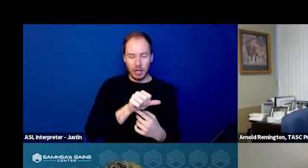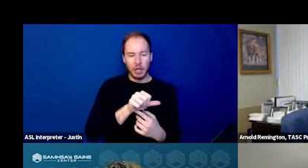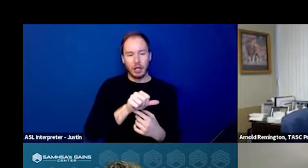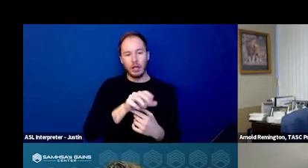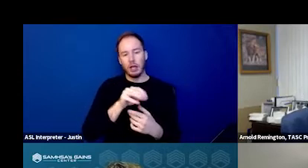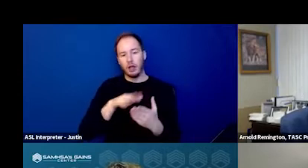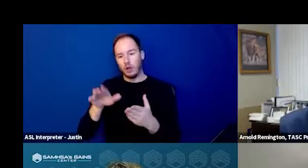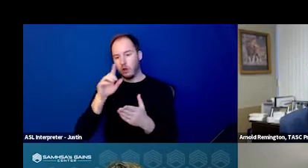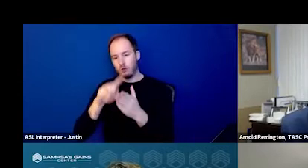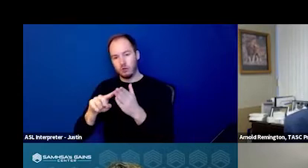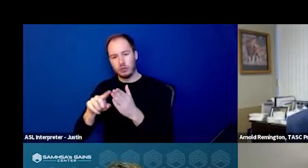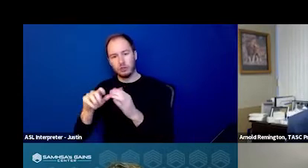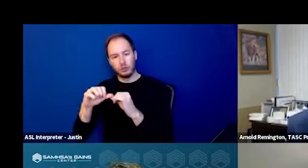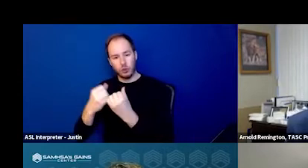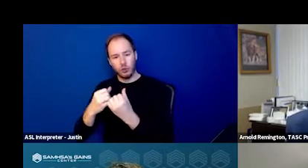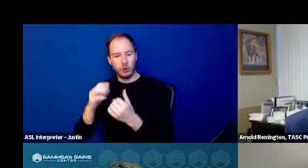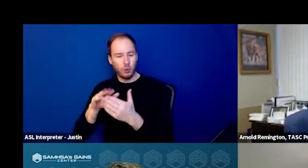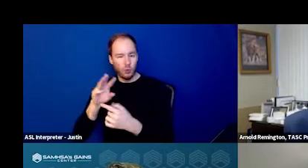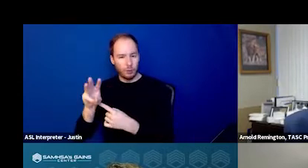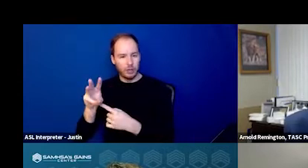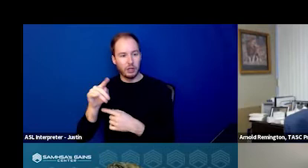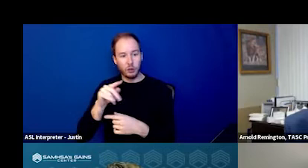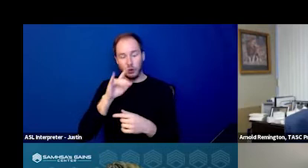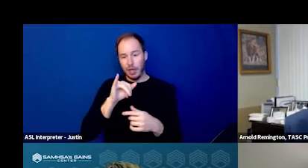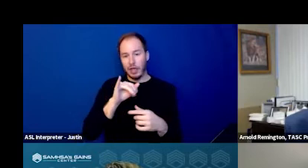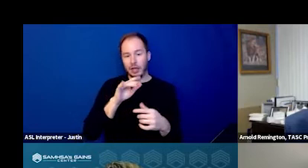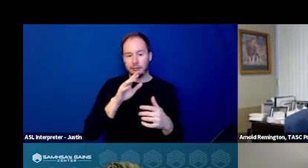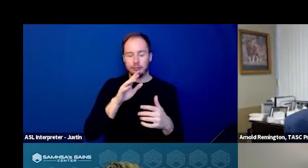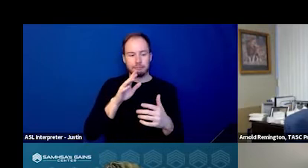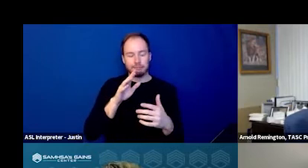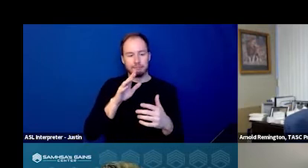but intercept zero is the community services intercept.